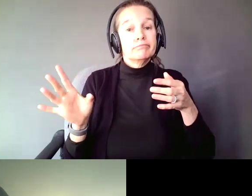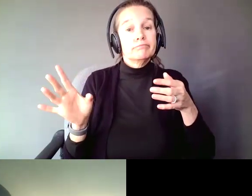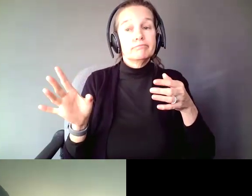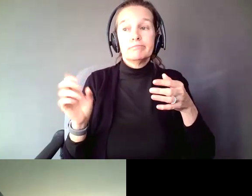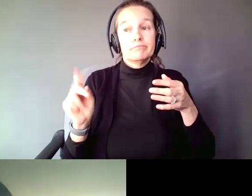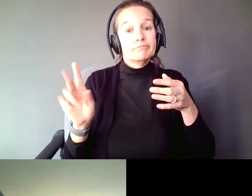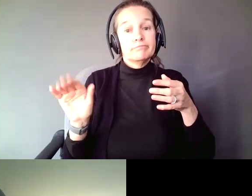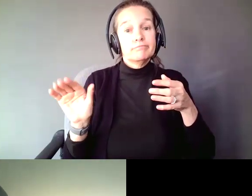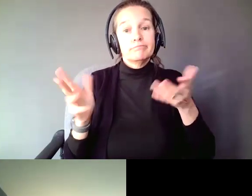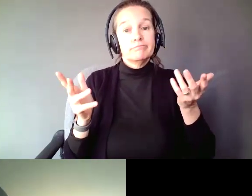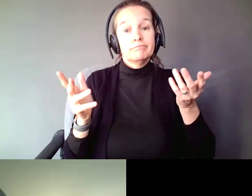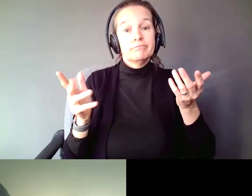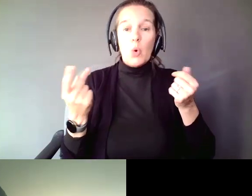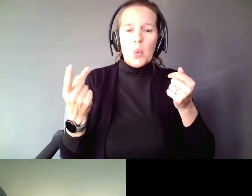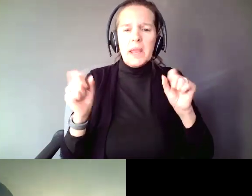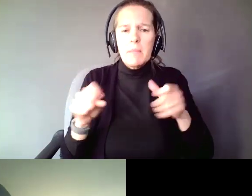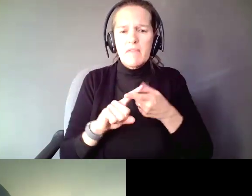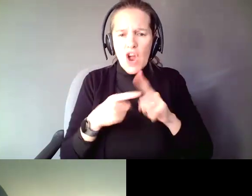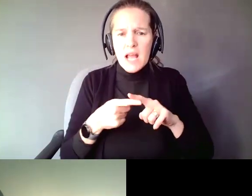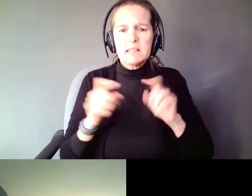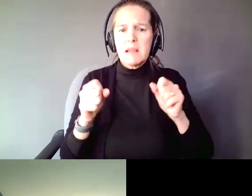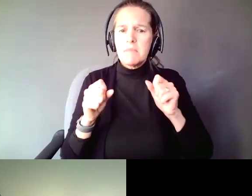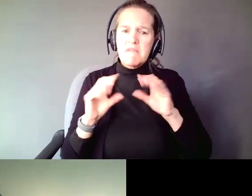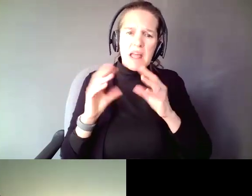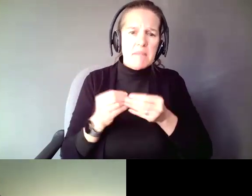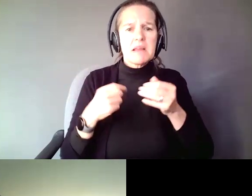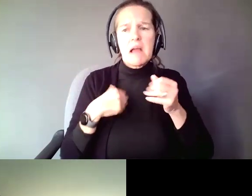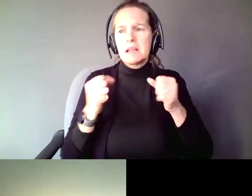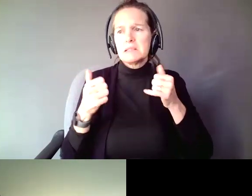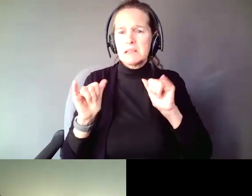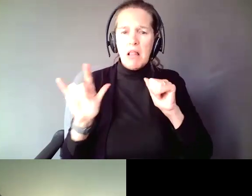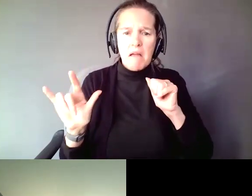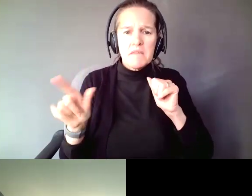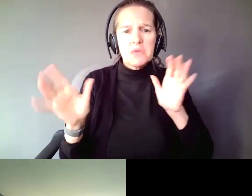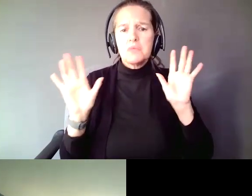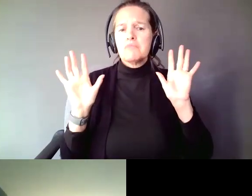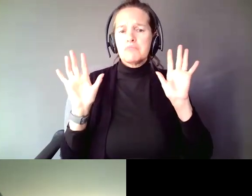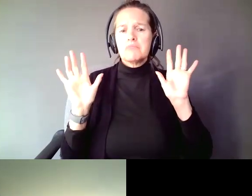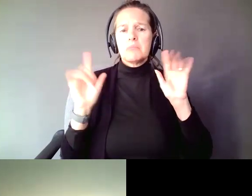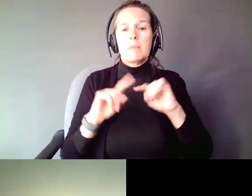when we can still be family and friends, I can still love you, but I am going to move